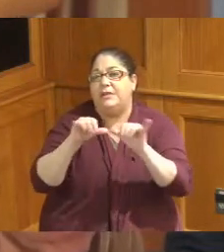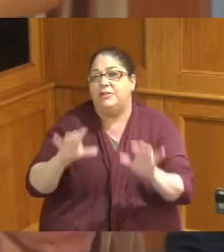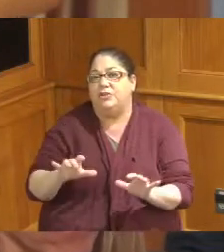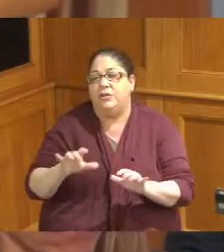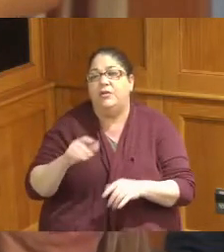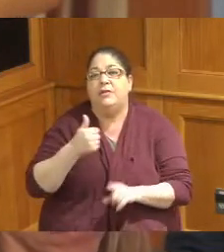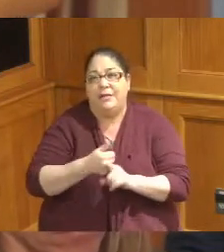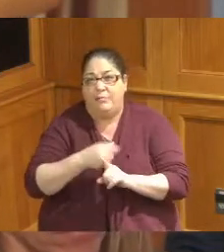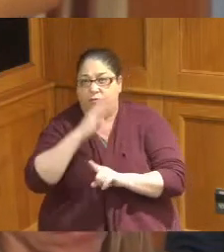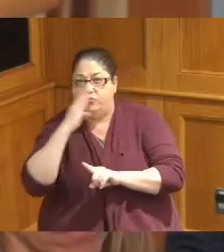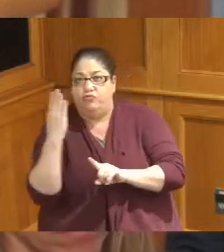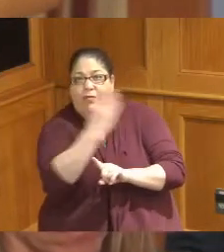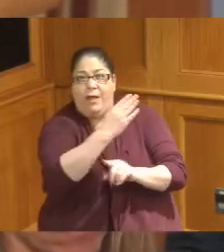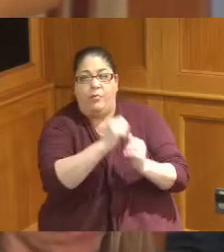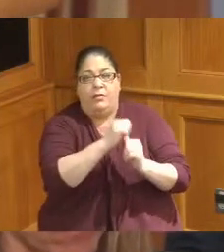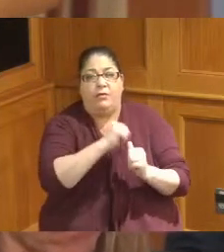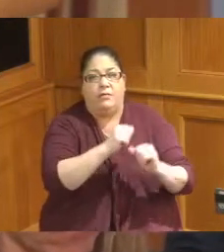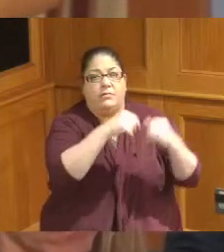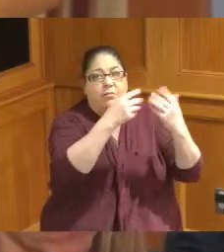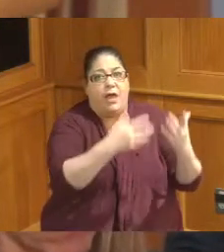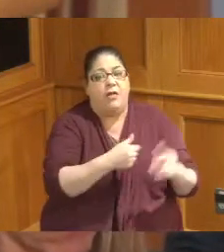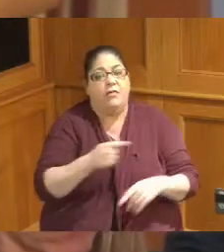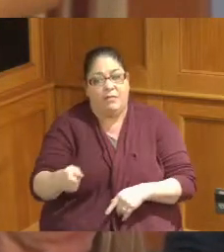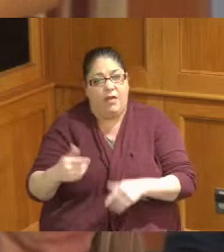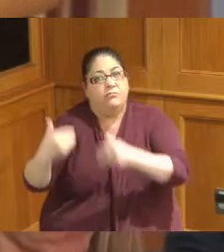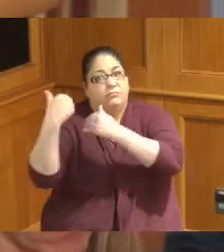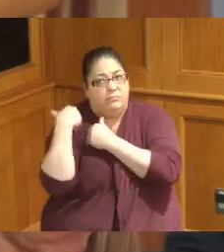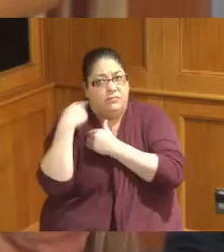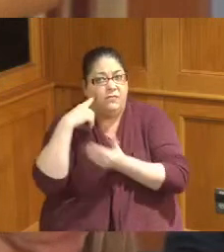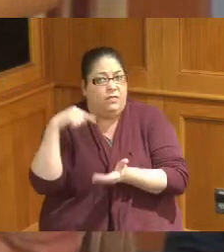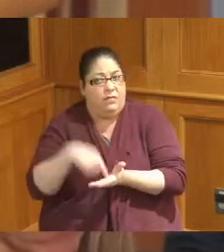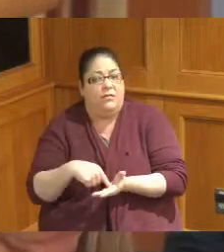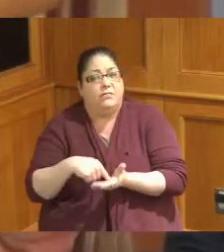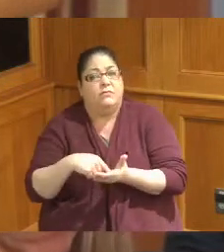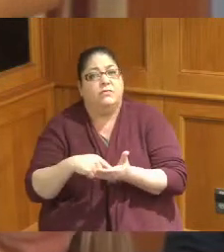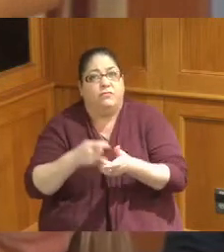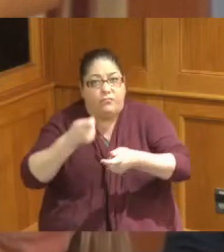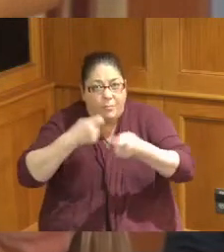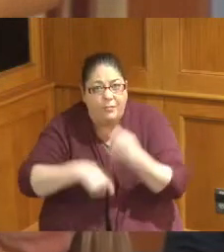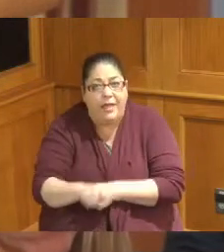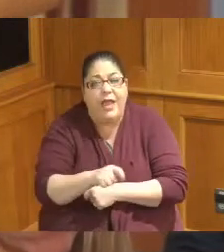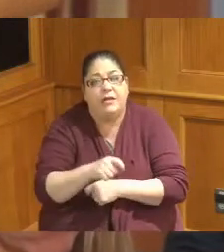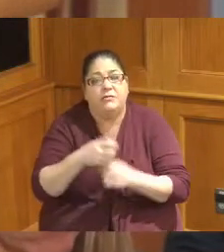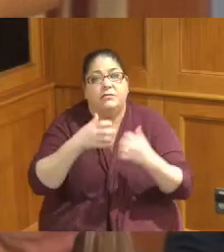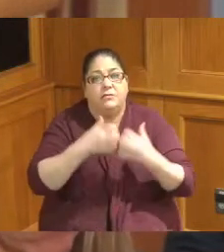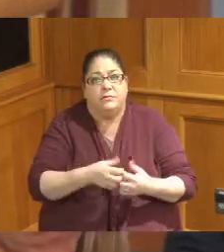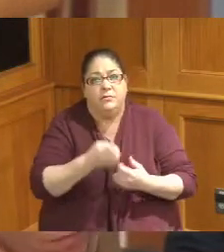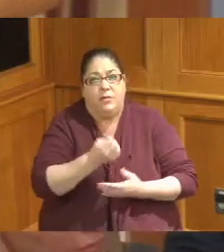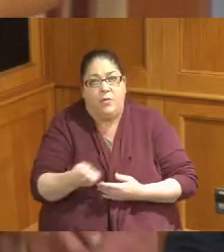that supplier so they're responsible for replacing the Transformer and the cost of the the backup